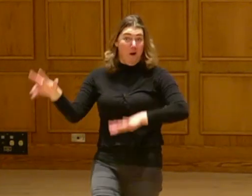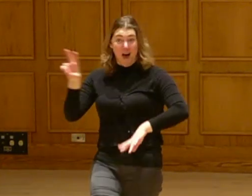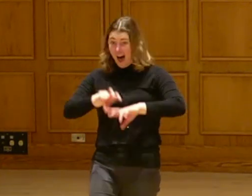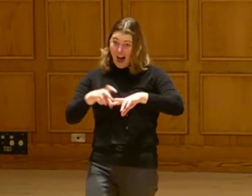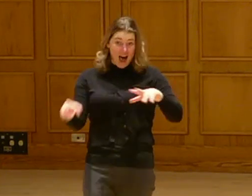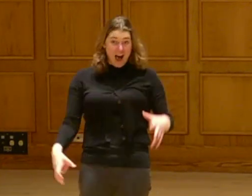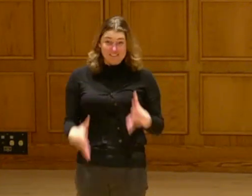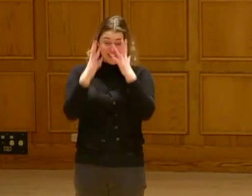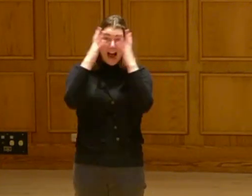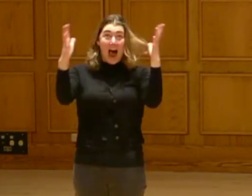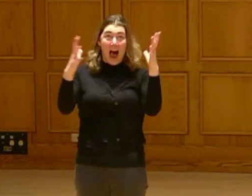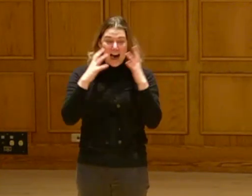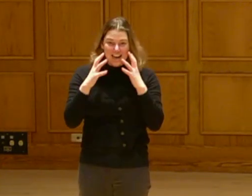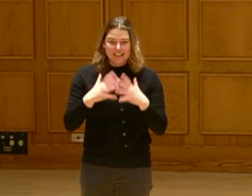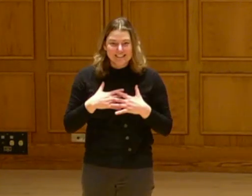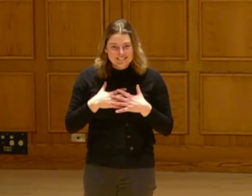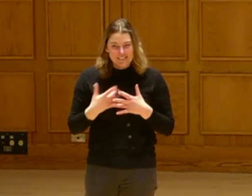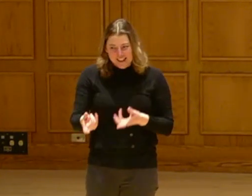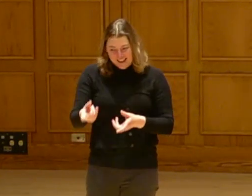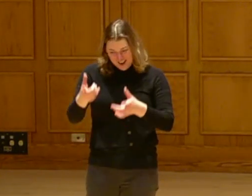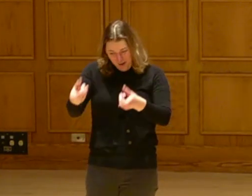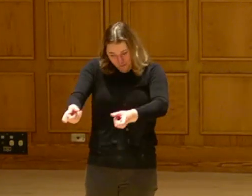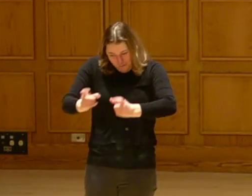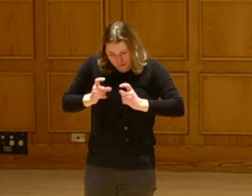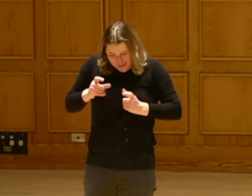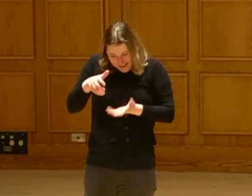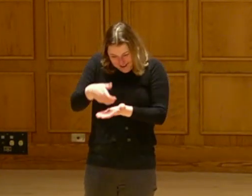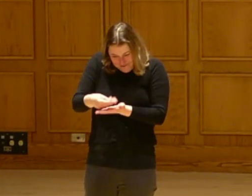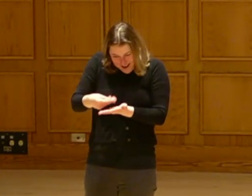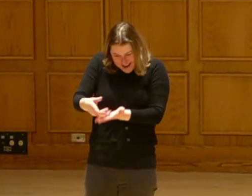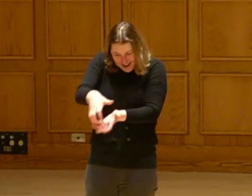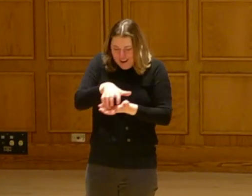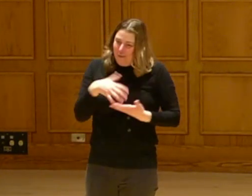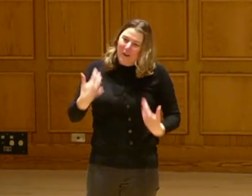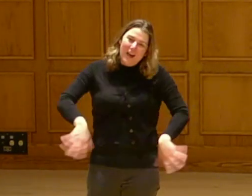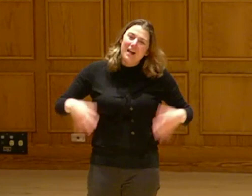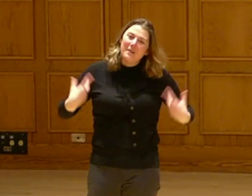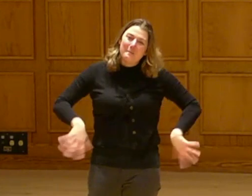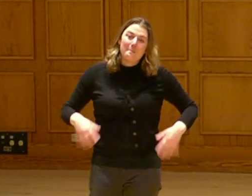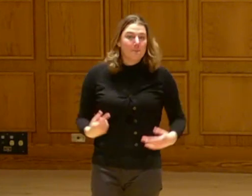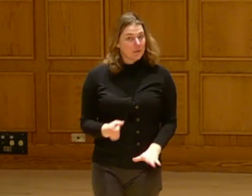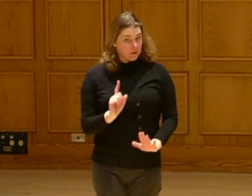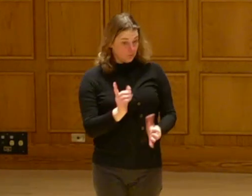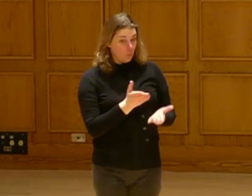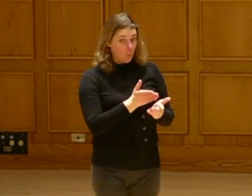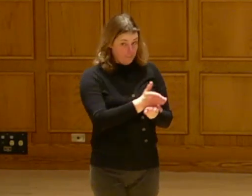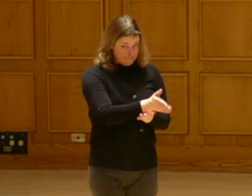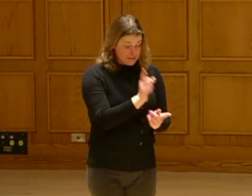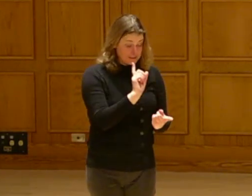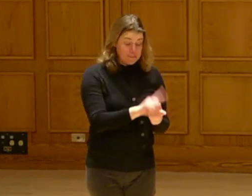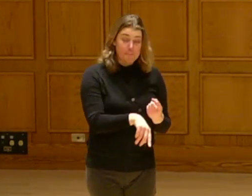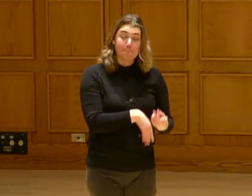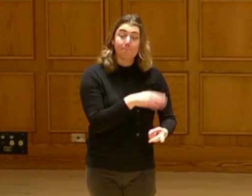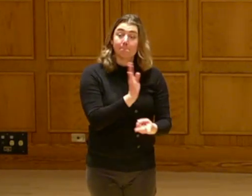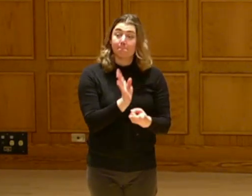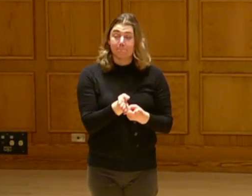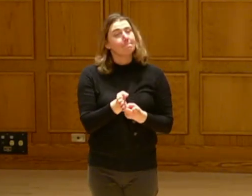When they made the announcement, I nearly fell off of my chair. I was like Ahh. So there's one piece.